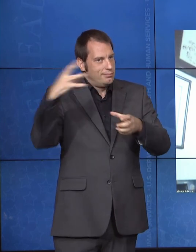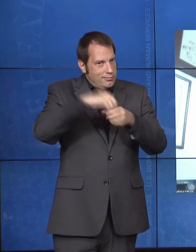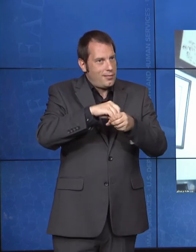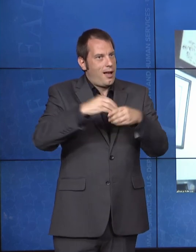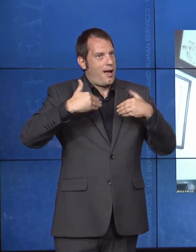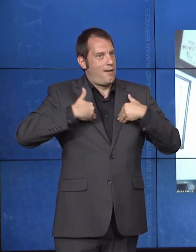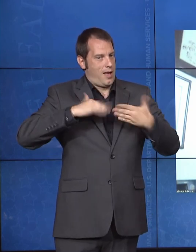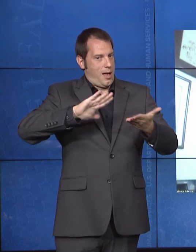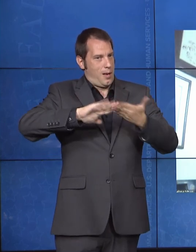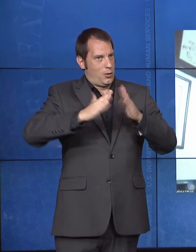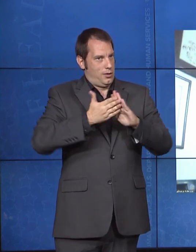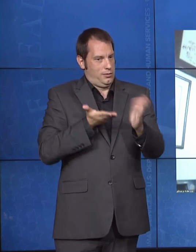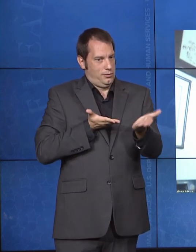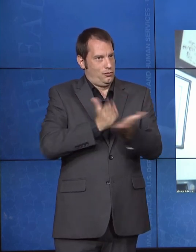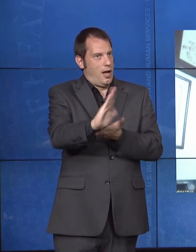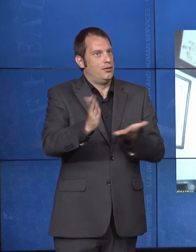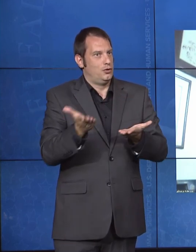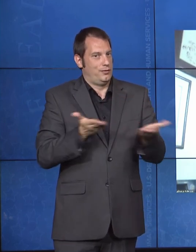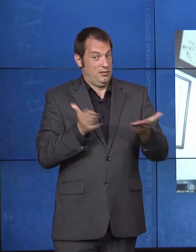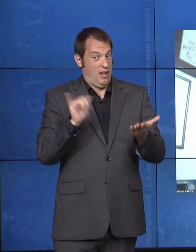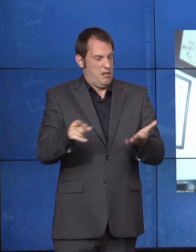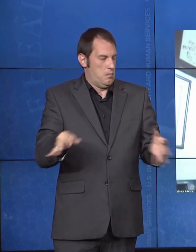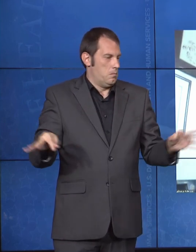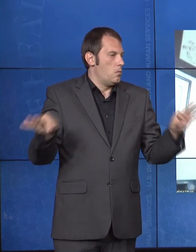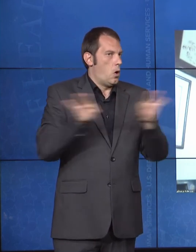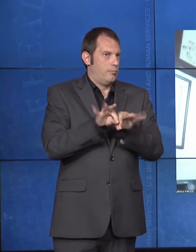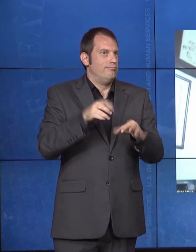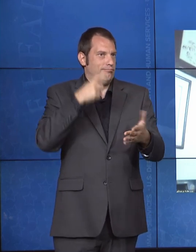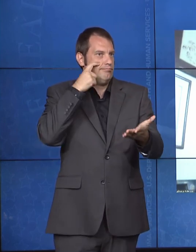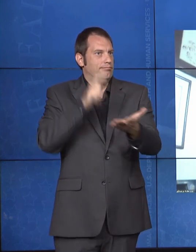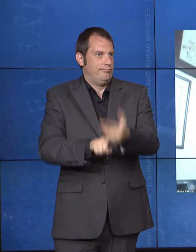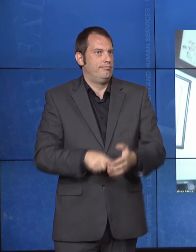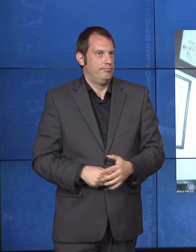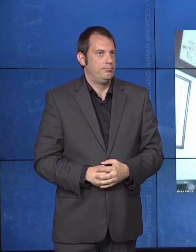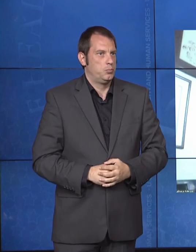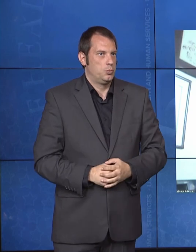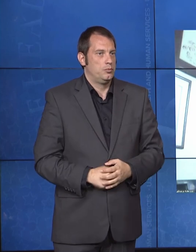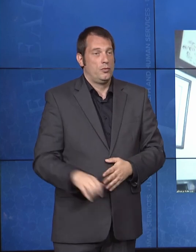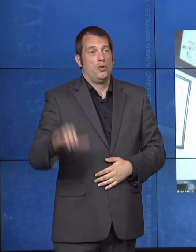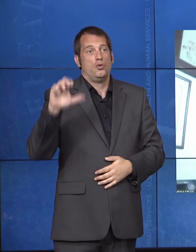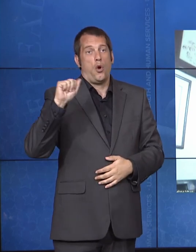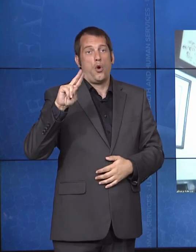As Calder talked about, it's more important than ever that we find ways to accelerate